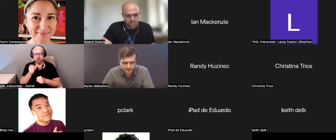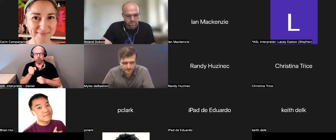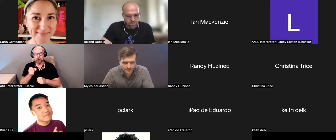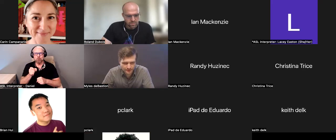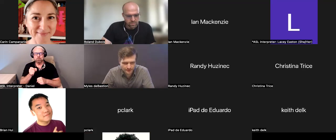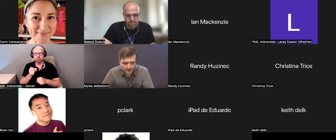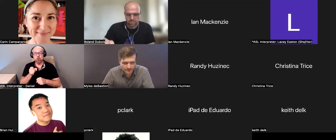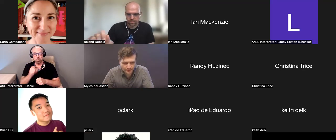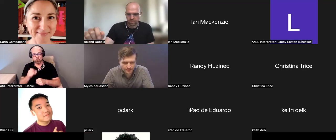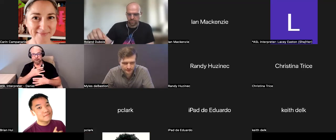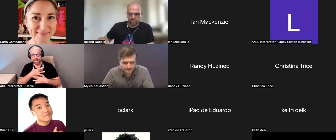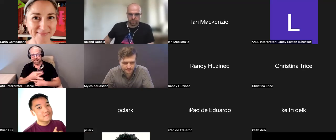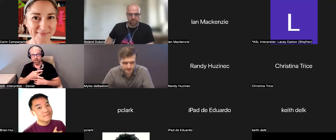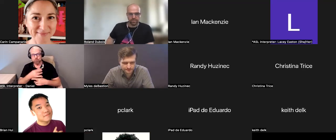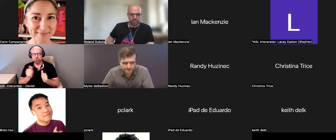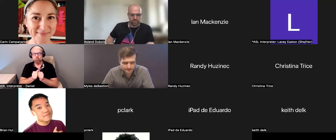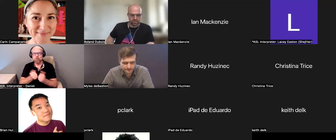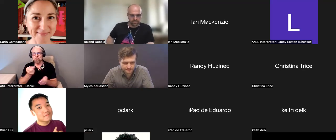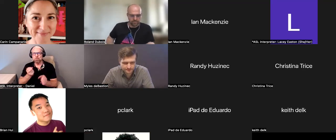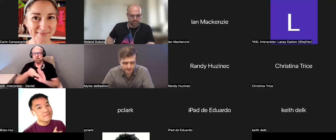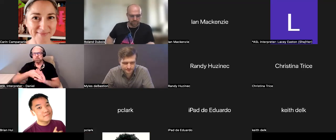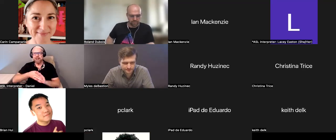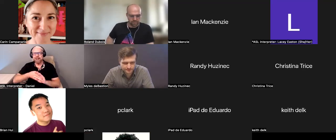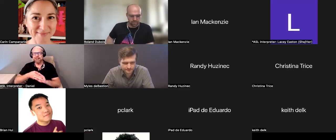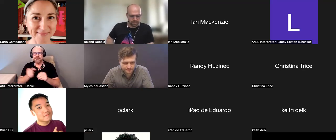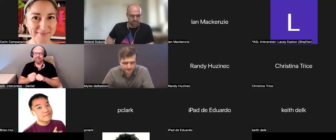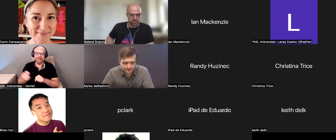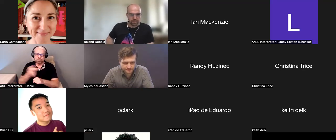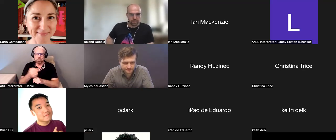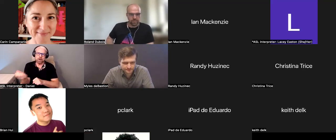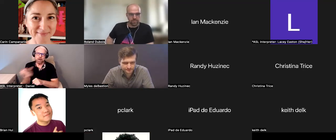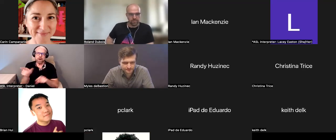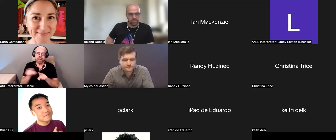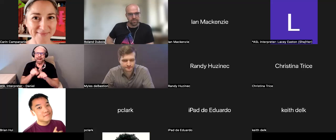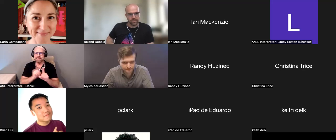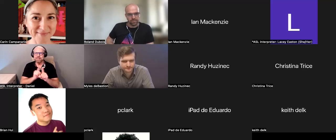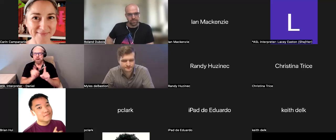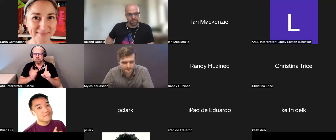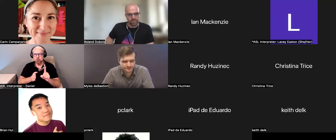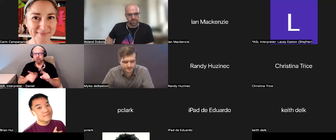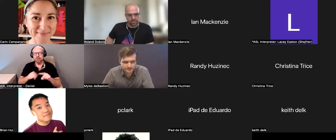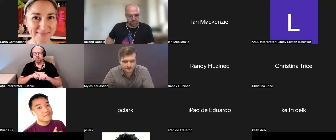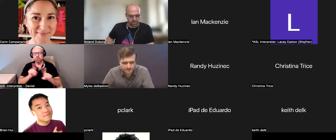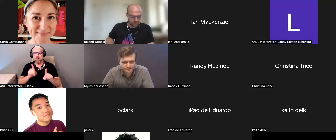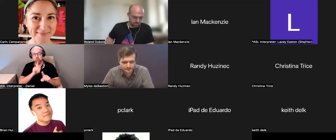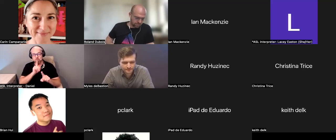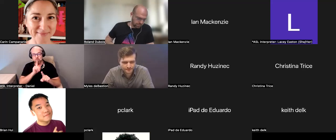interested perhaps in participating next year, or coming back as a mentor. And we would love either